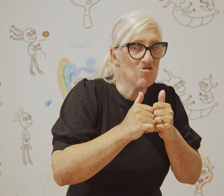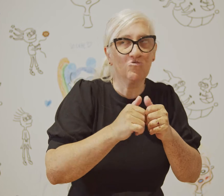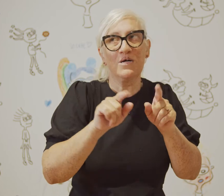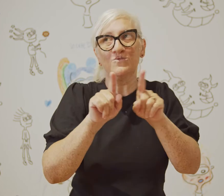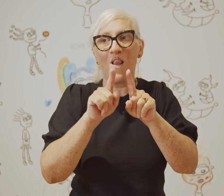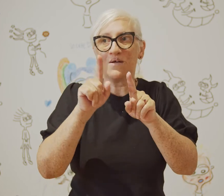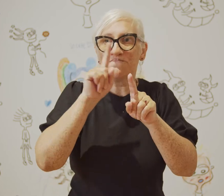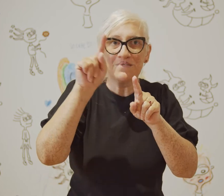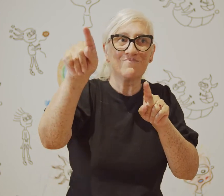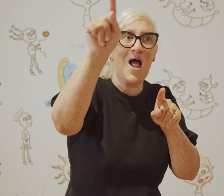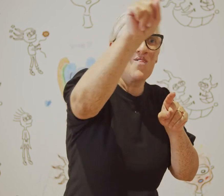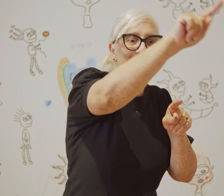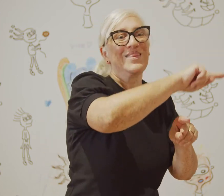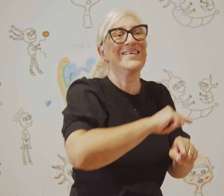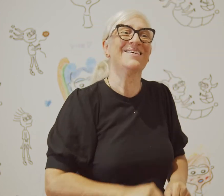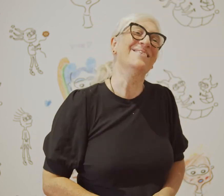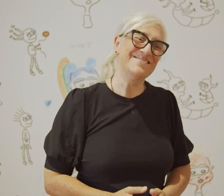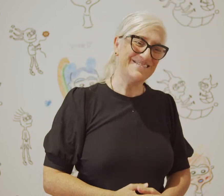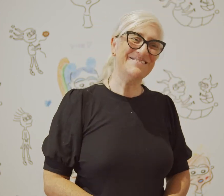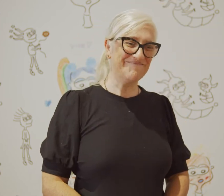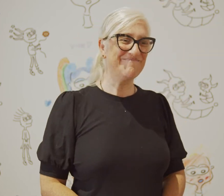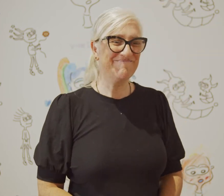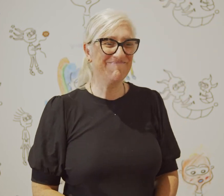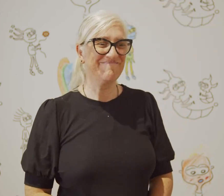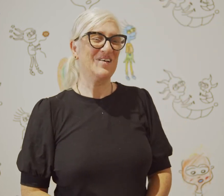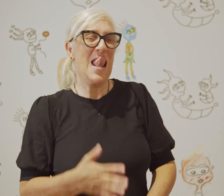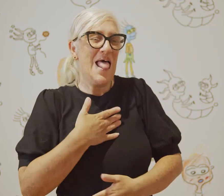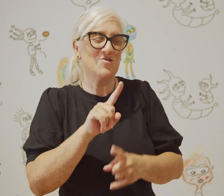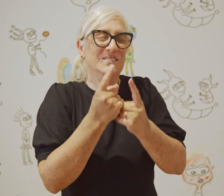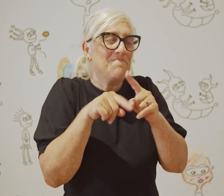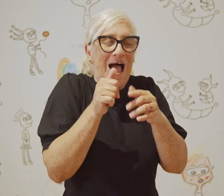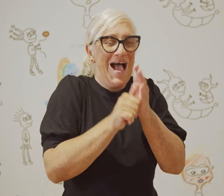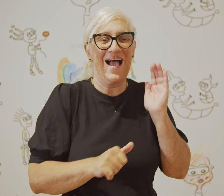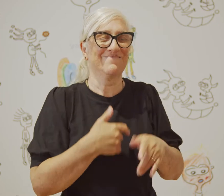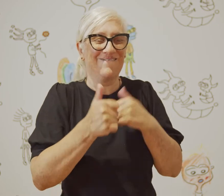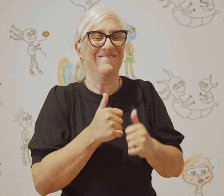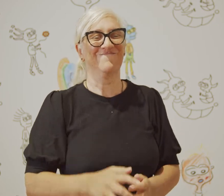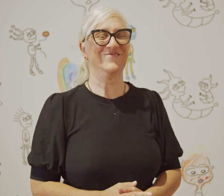and the wider community. Art, everything about it, I love it.